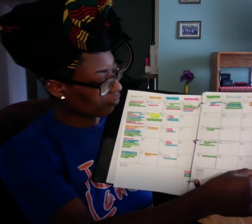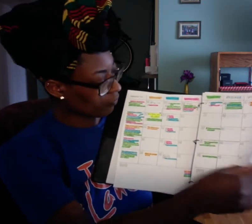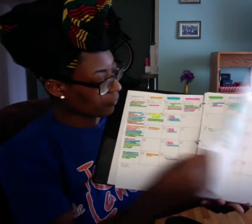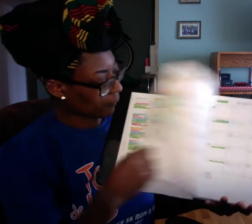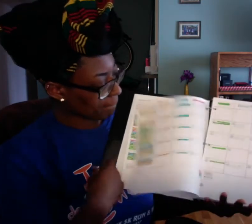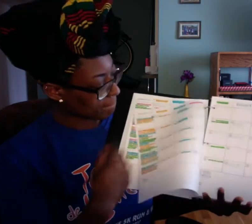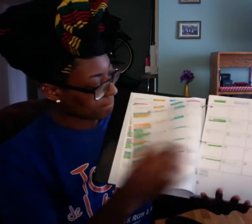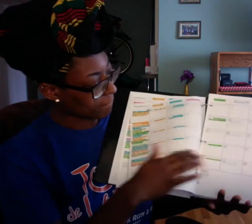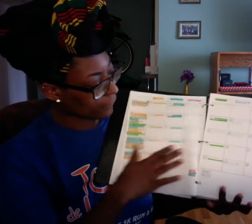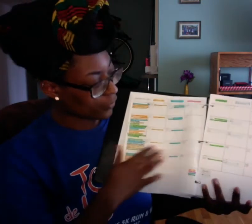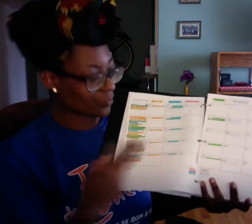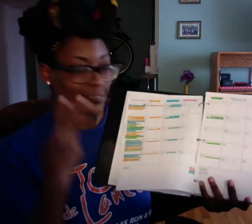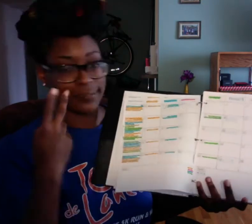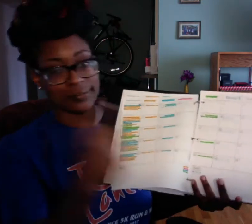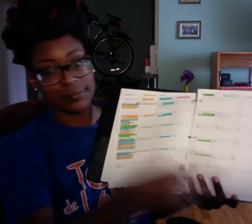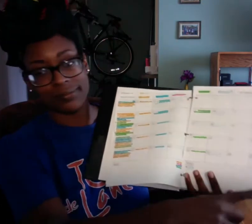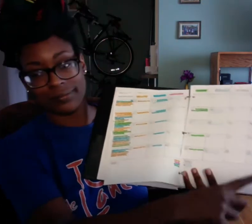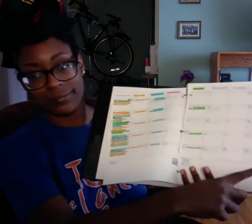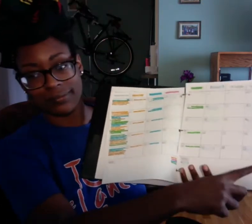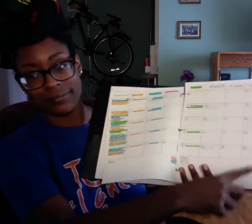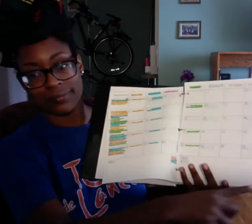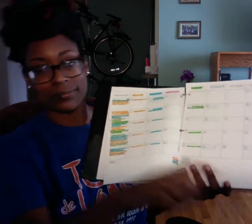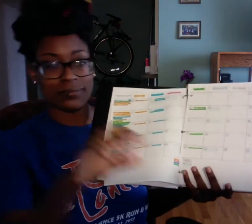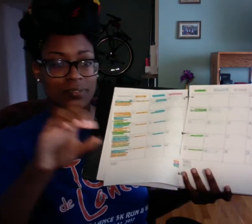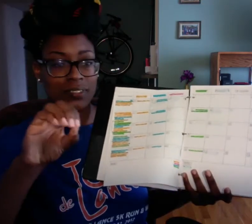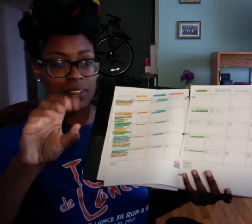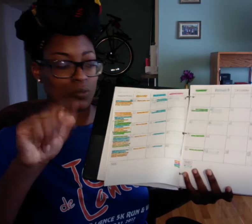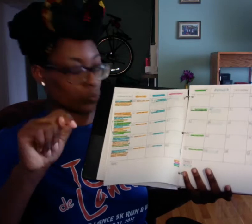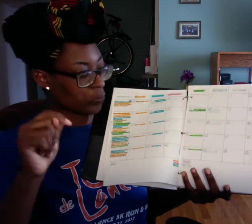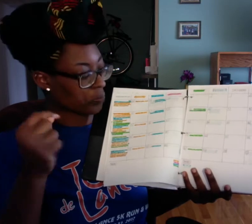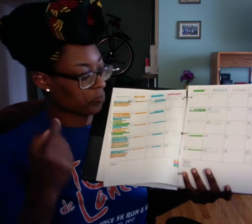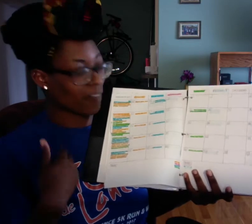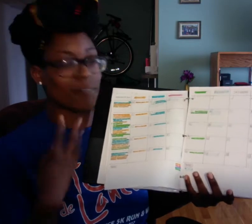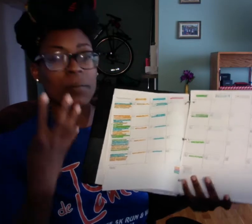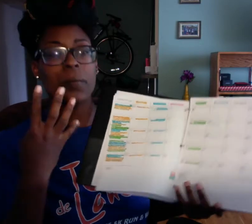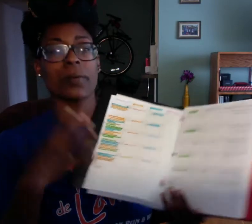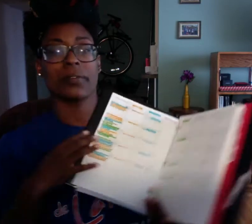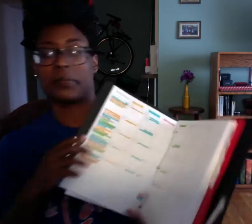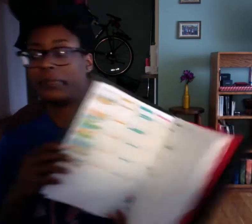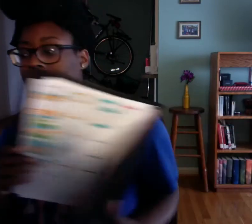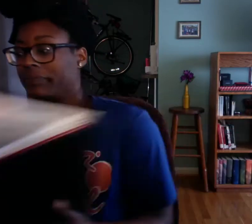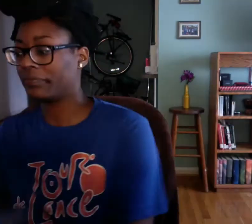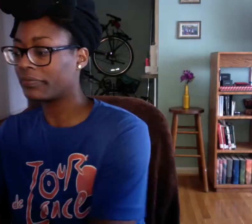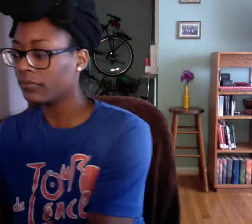And then you can see here we have the month of October.